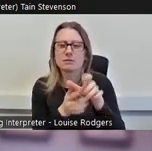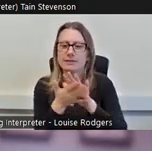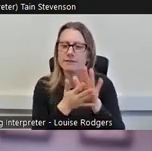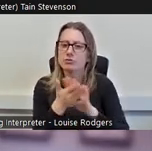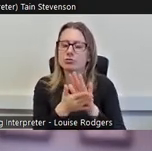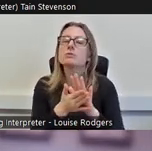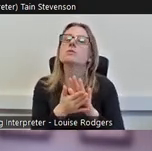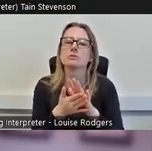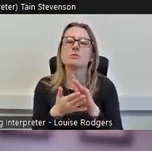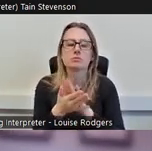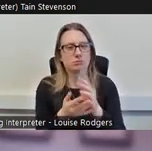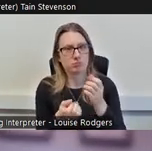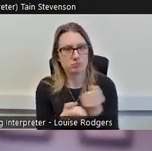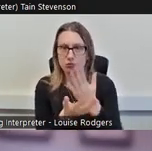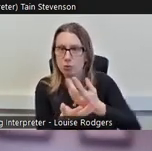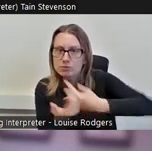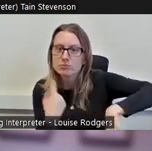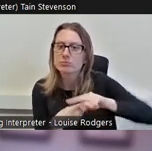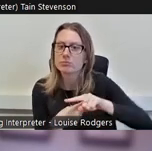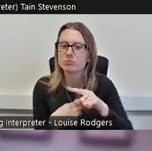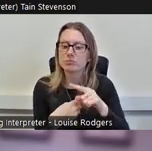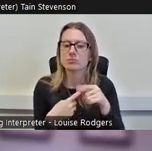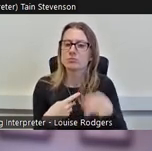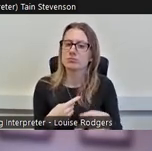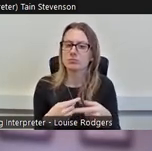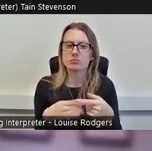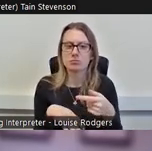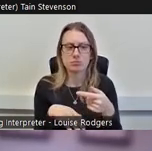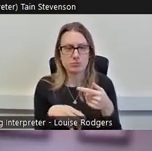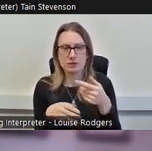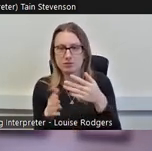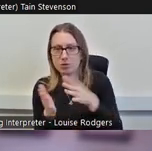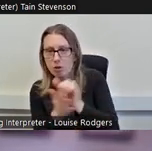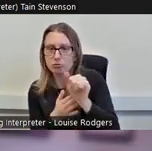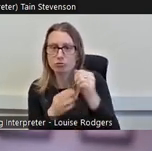make sure that everyone, irrespective of the type of cultural or heritage or volunteering,